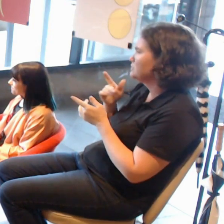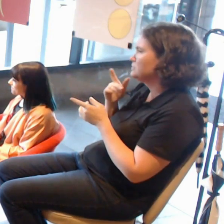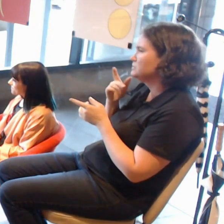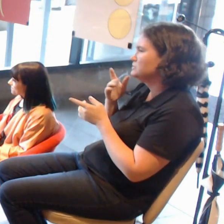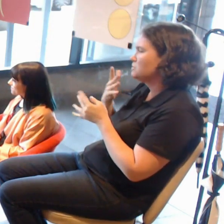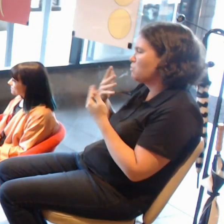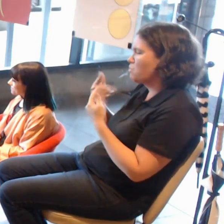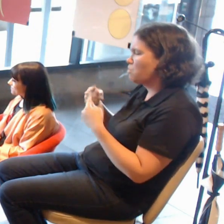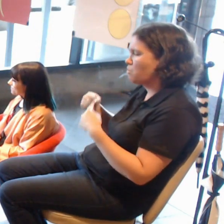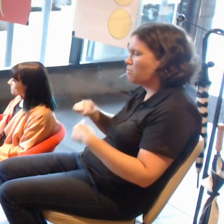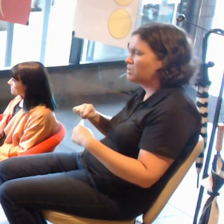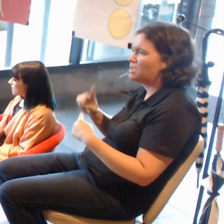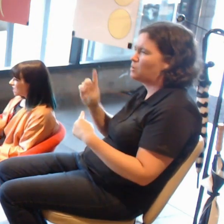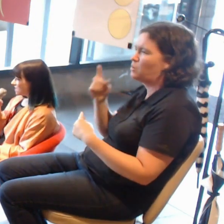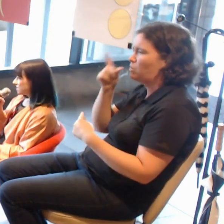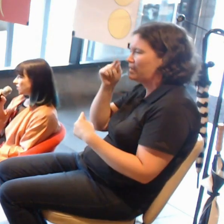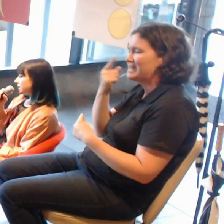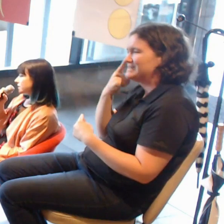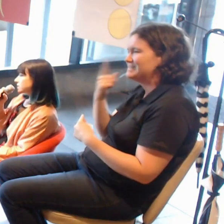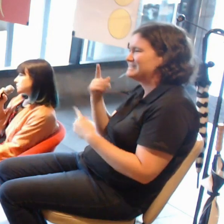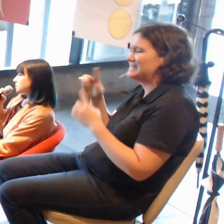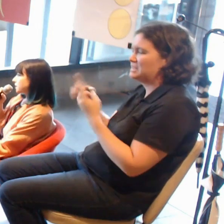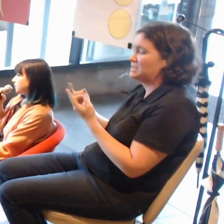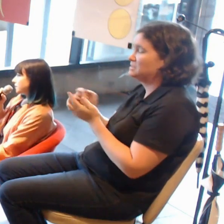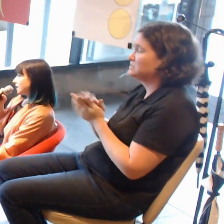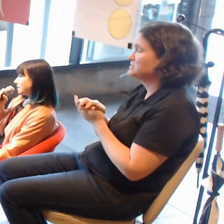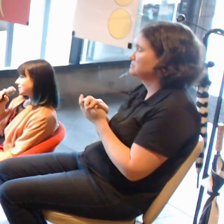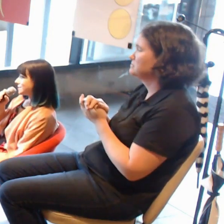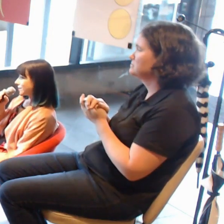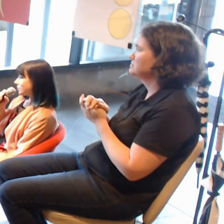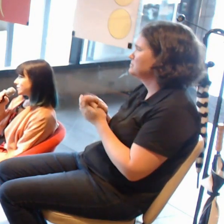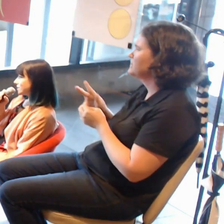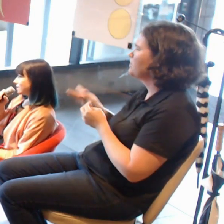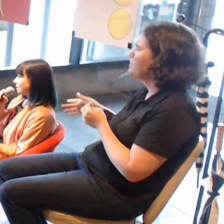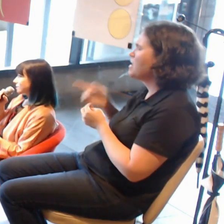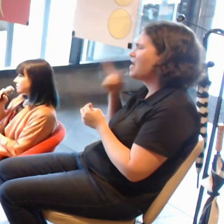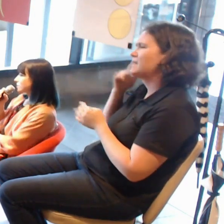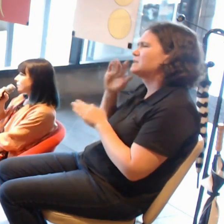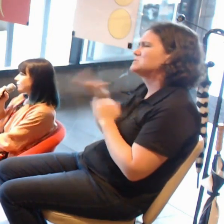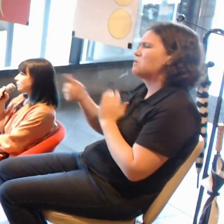I think it is more about the artist's intentions are.